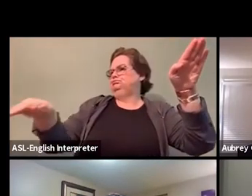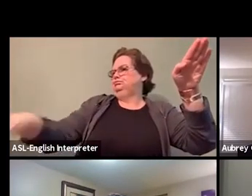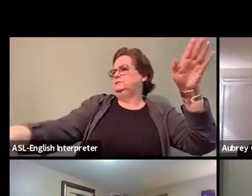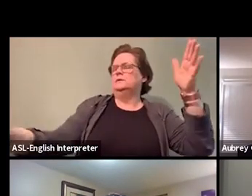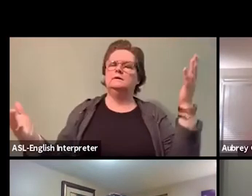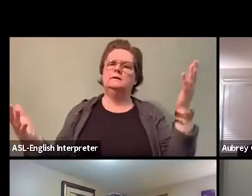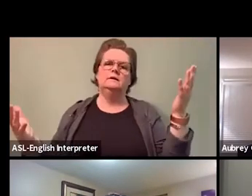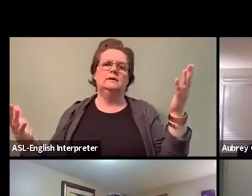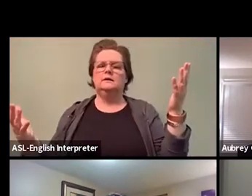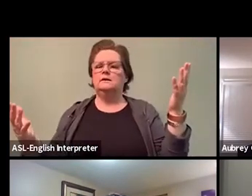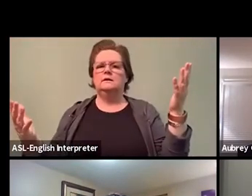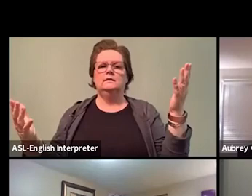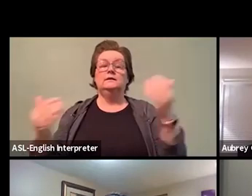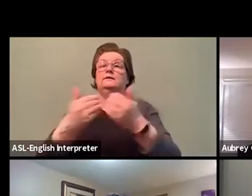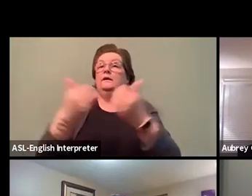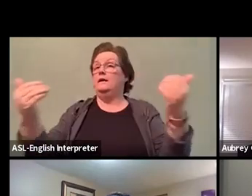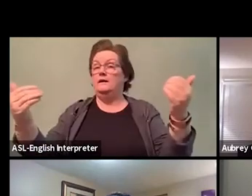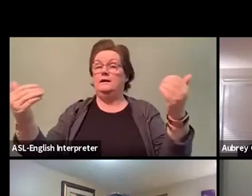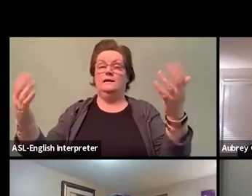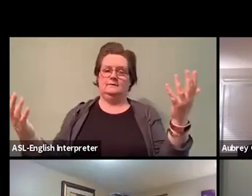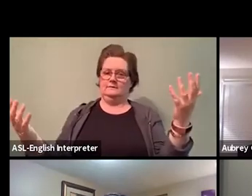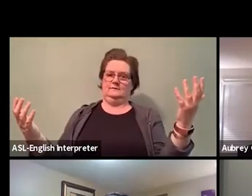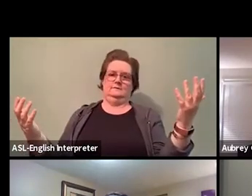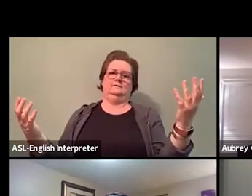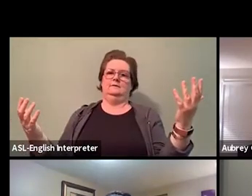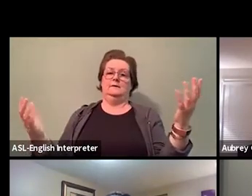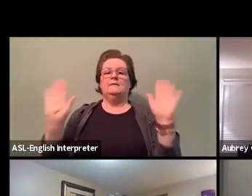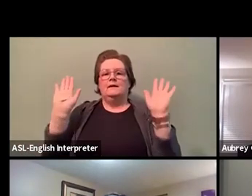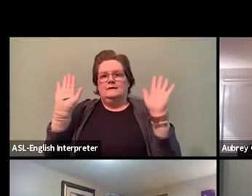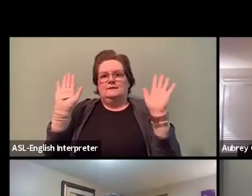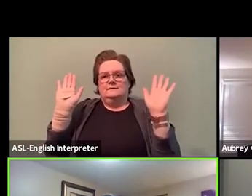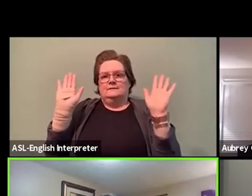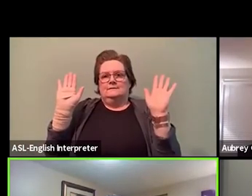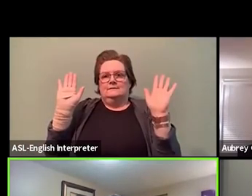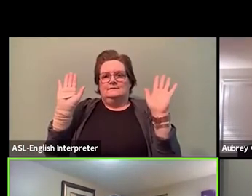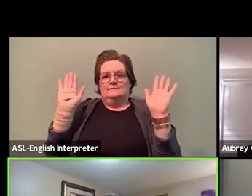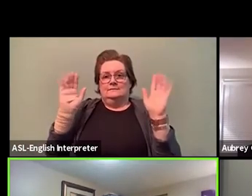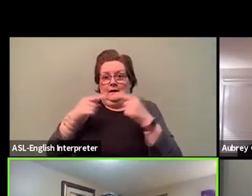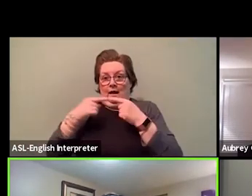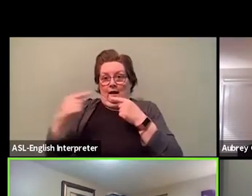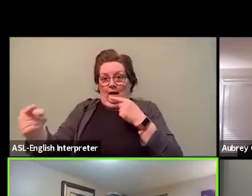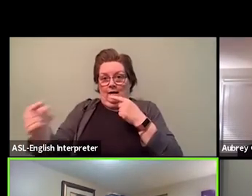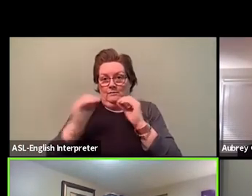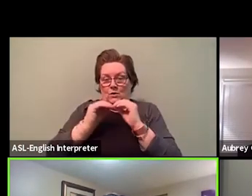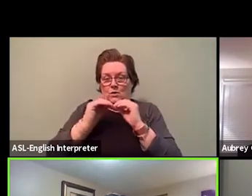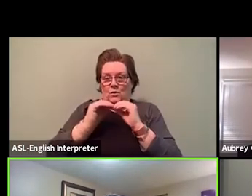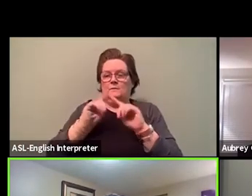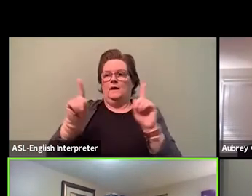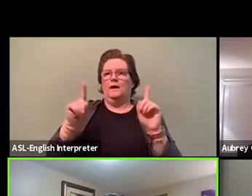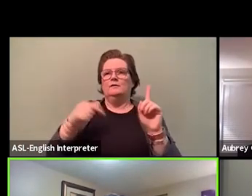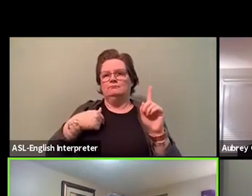but I think that that is a bit for today. Yeah, you've highlighted many, many great points,